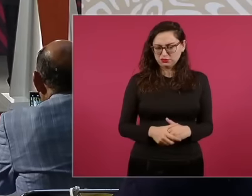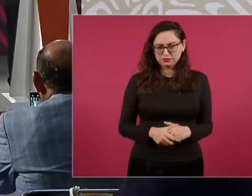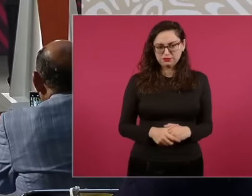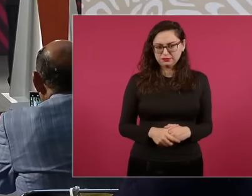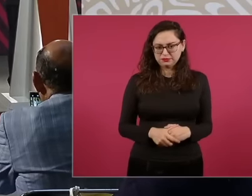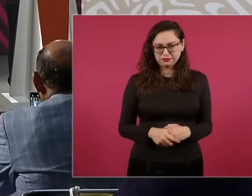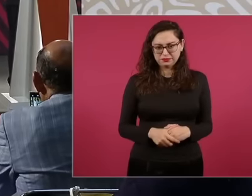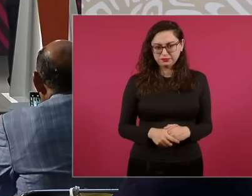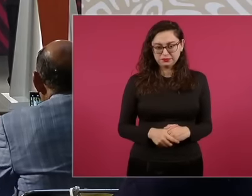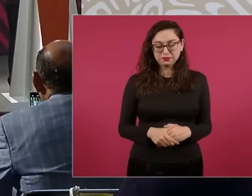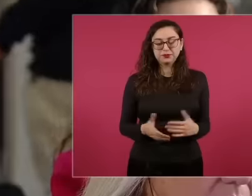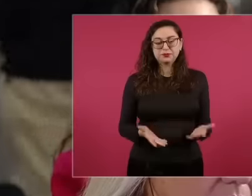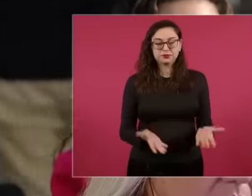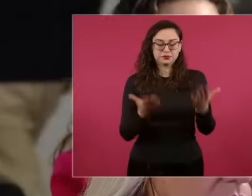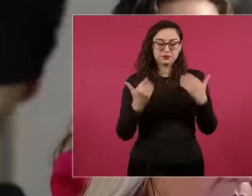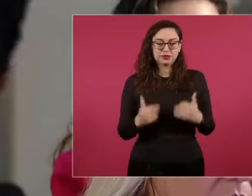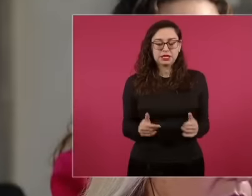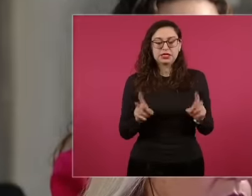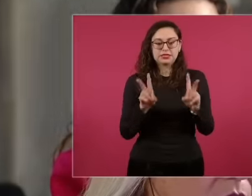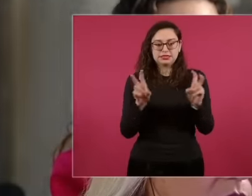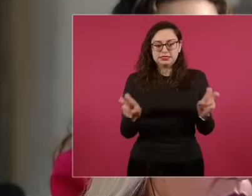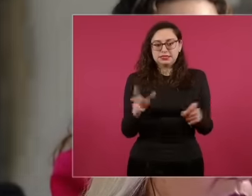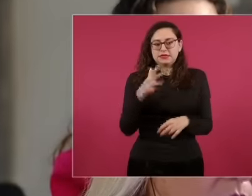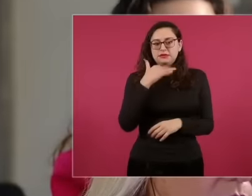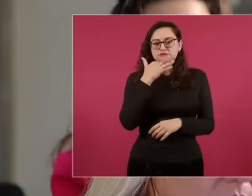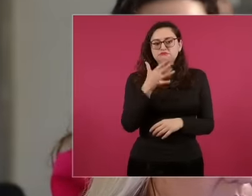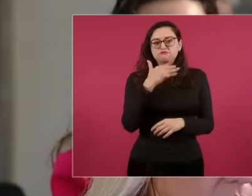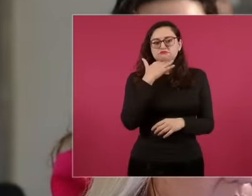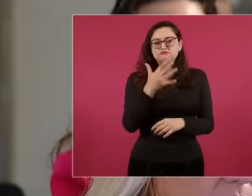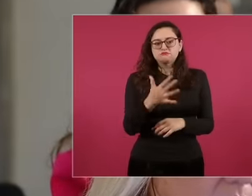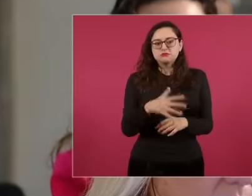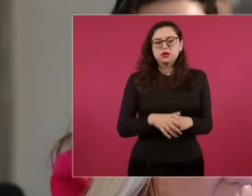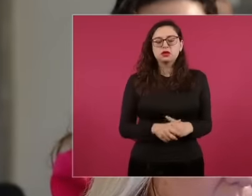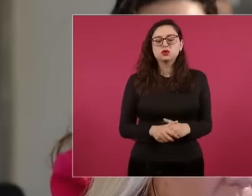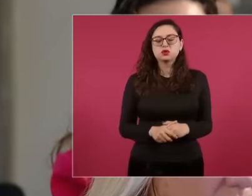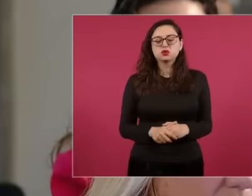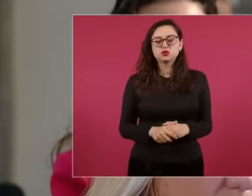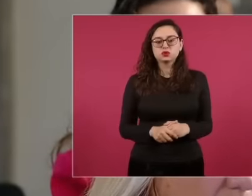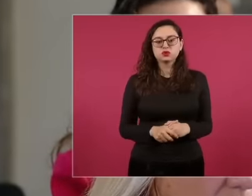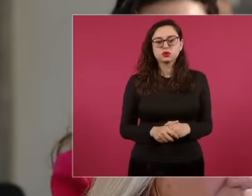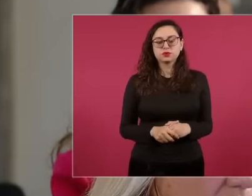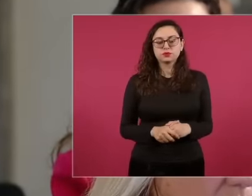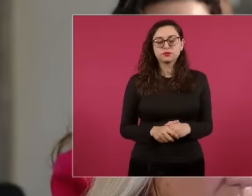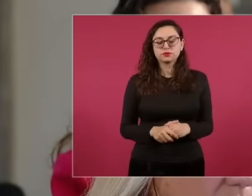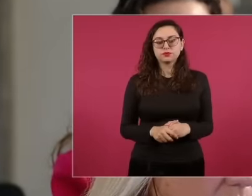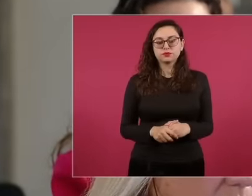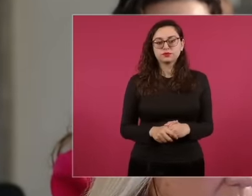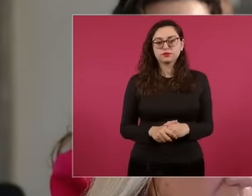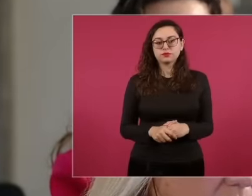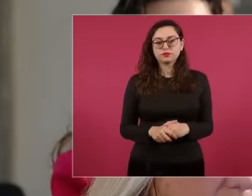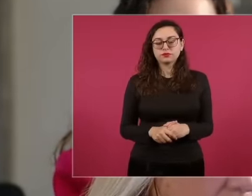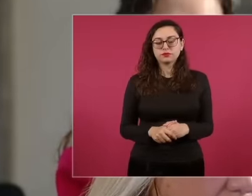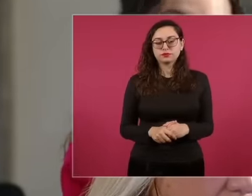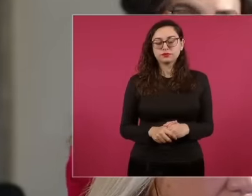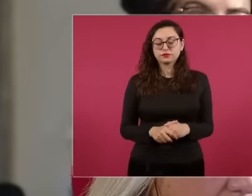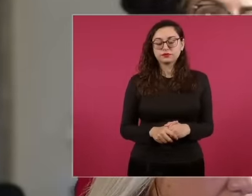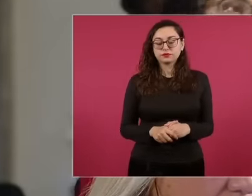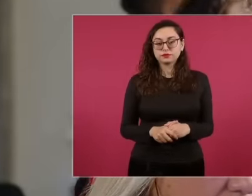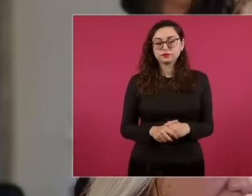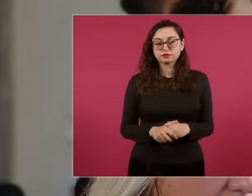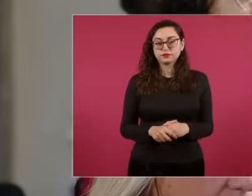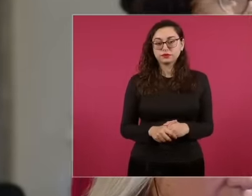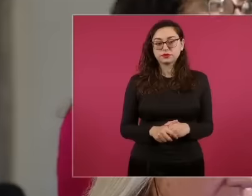corruption. Hey, how many public officials, mostly in first-level prisons in the